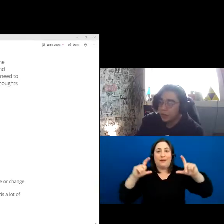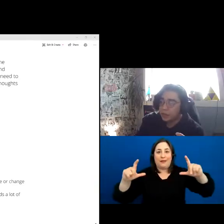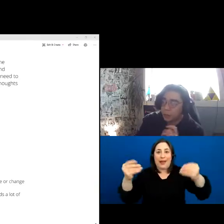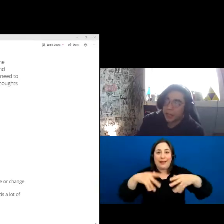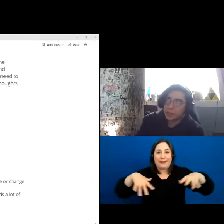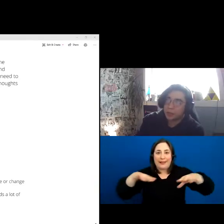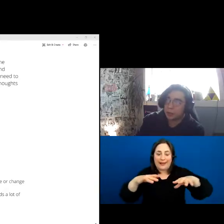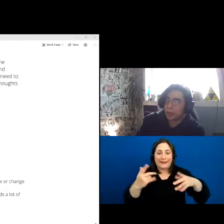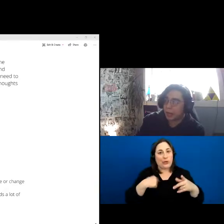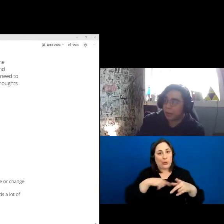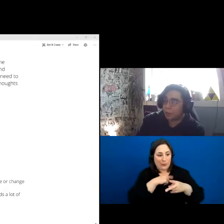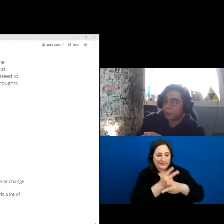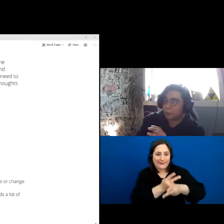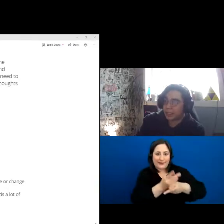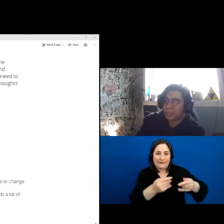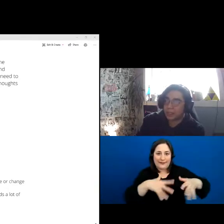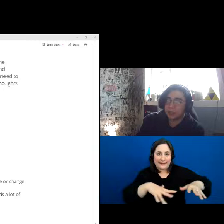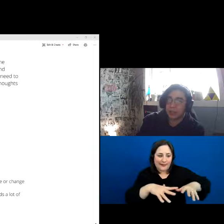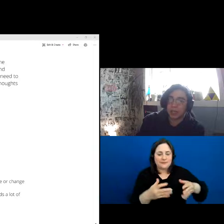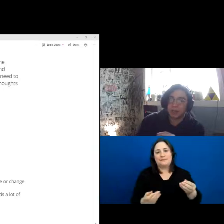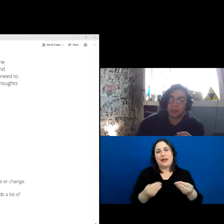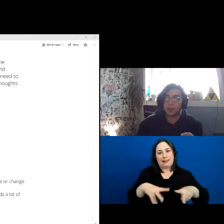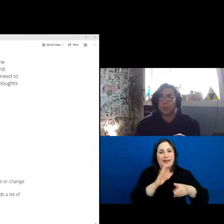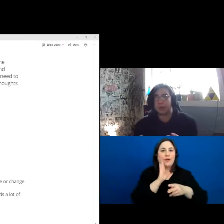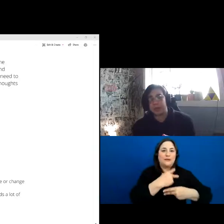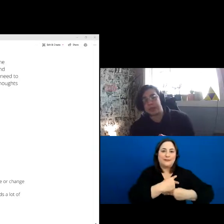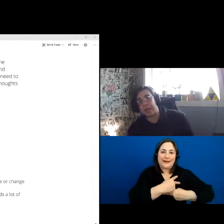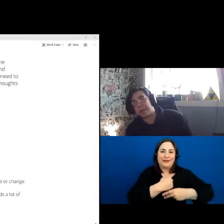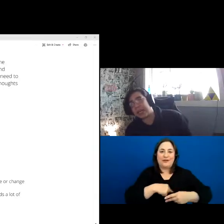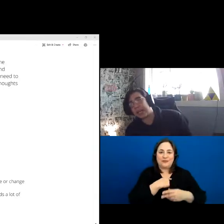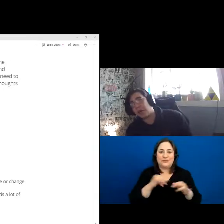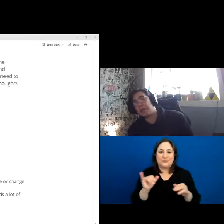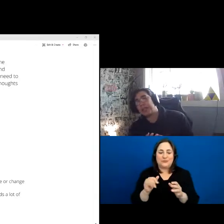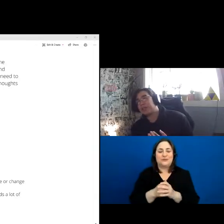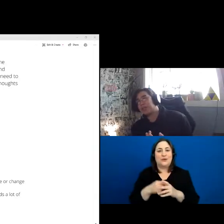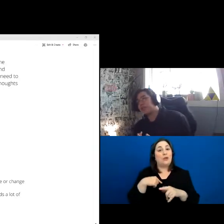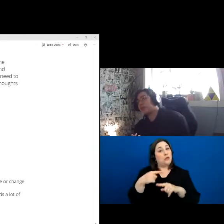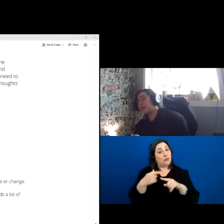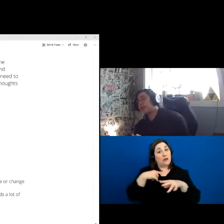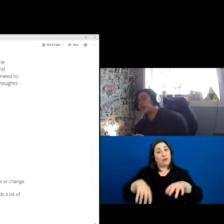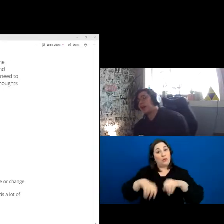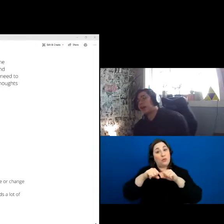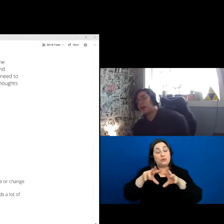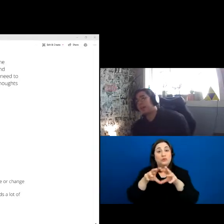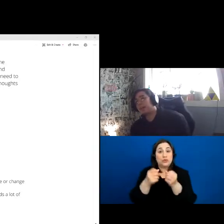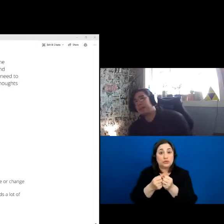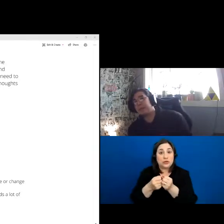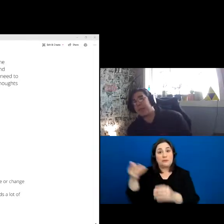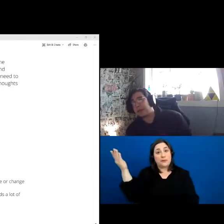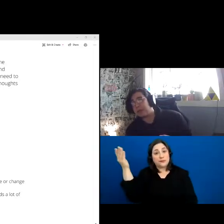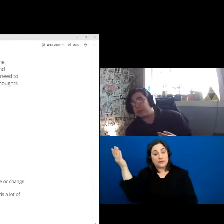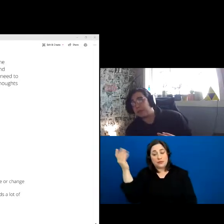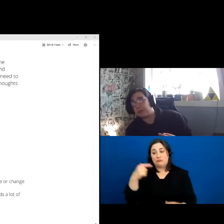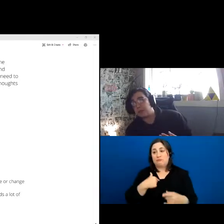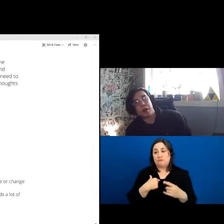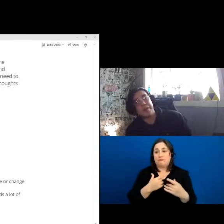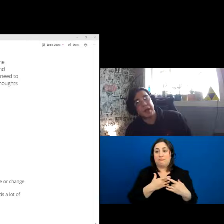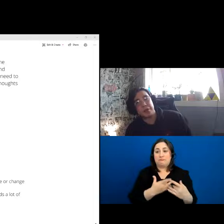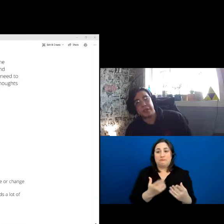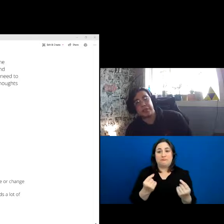So, when I do presentations and when I do workshops, I always do, kind of one main question,